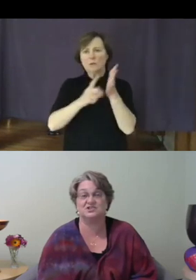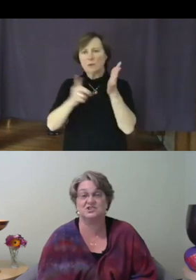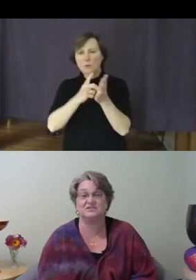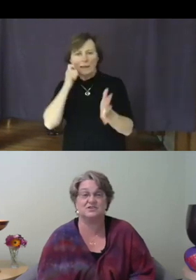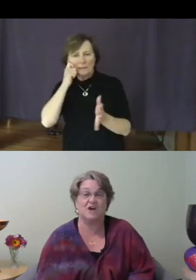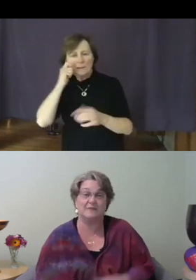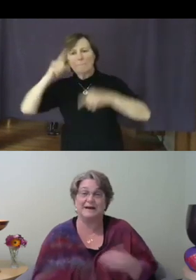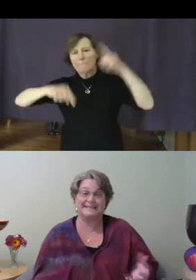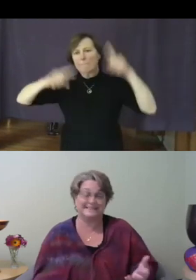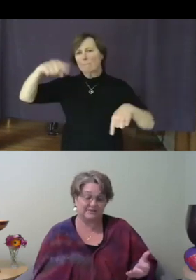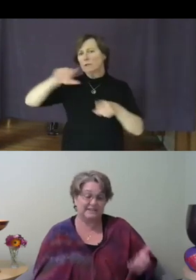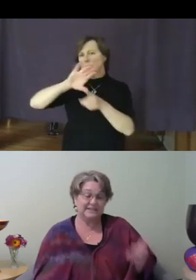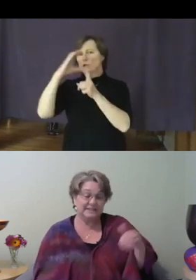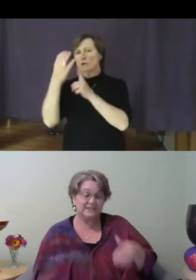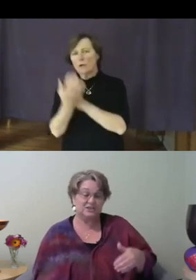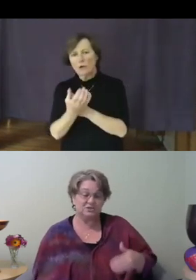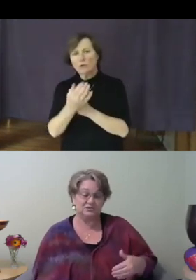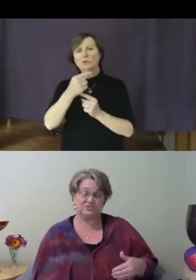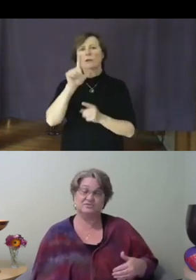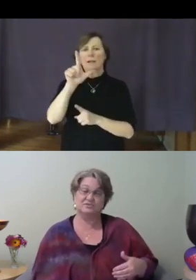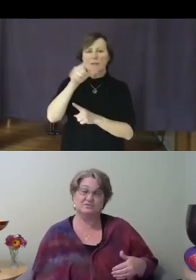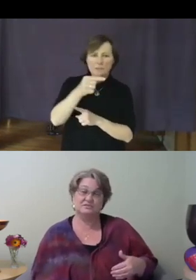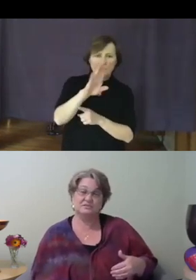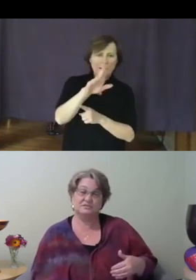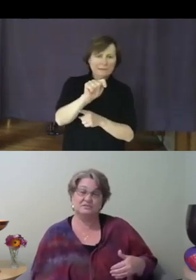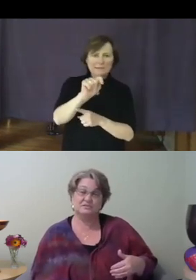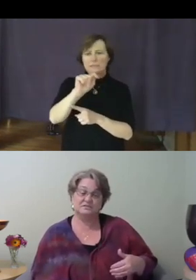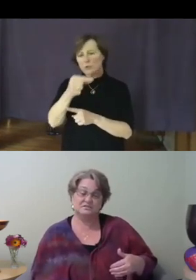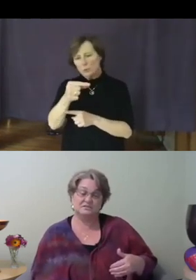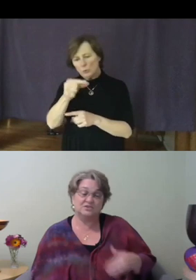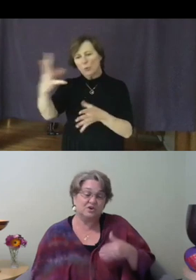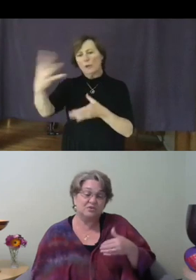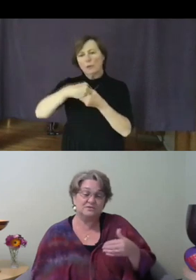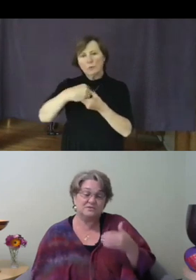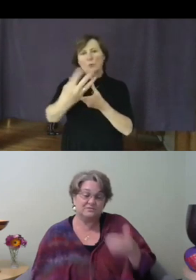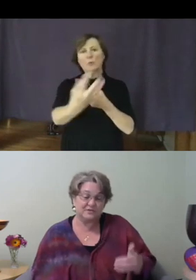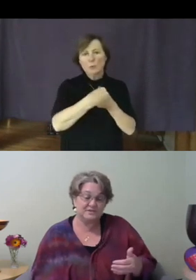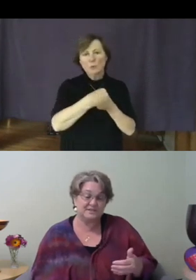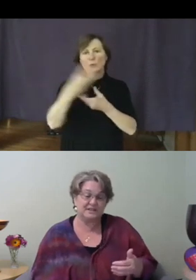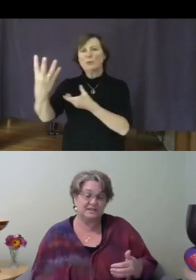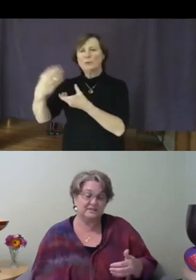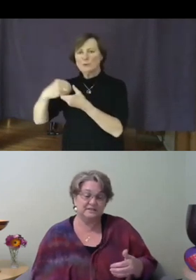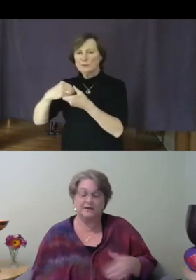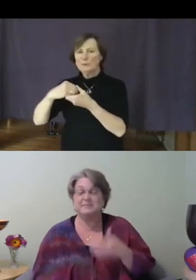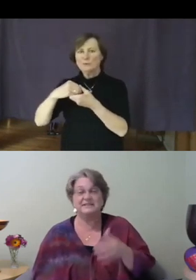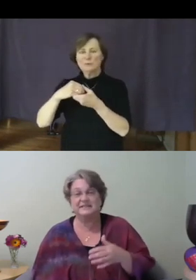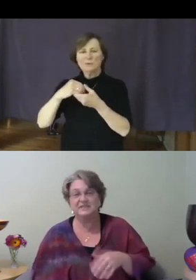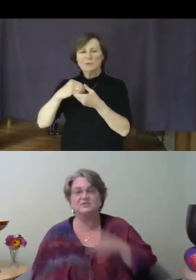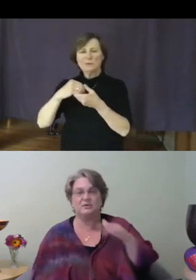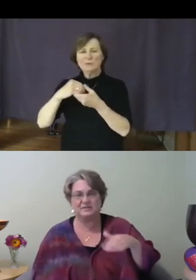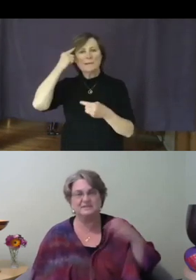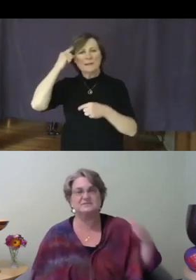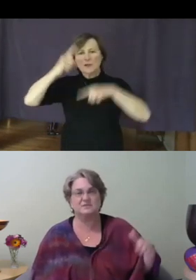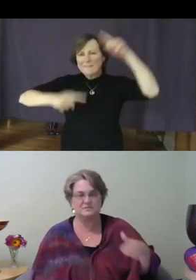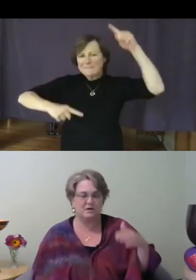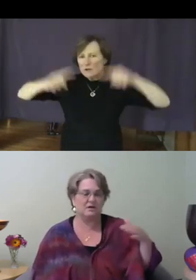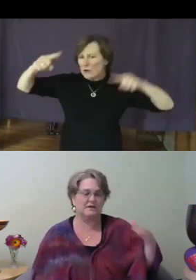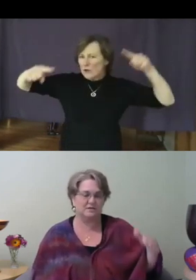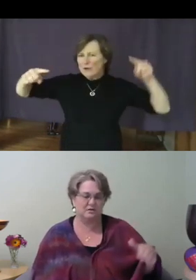non-binary inclusion, neuro-diversity, ability, you know, the list goes on and on